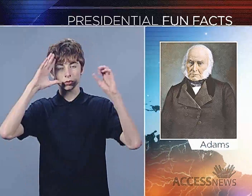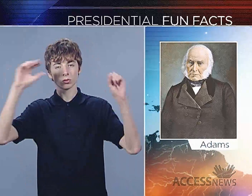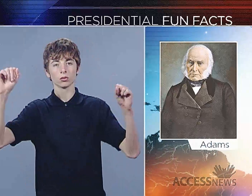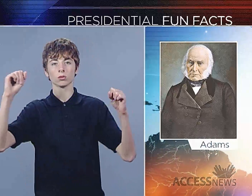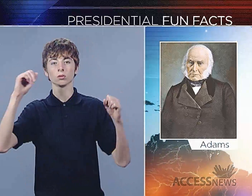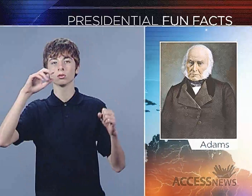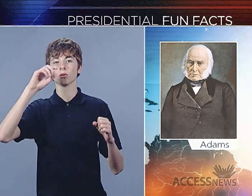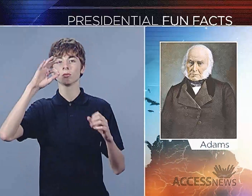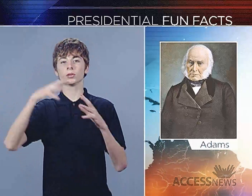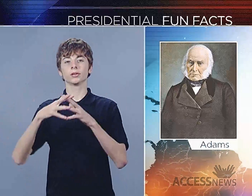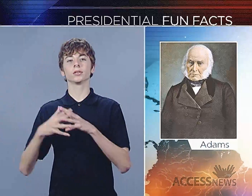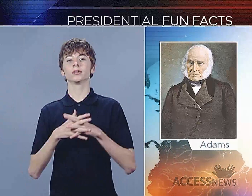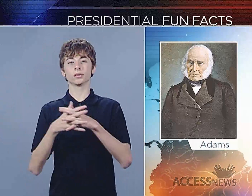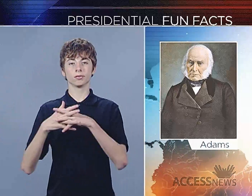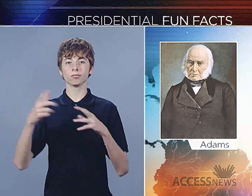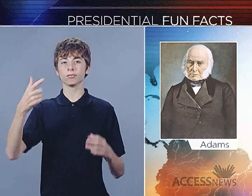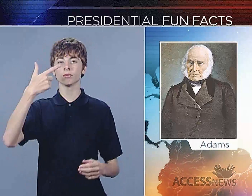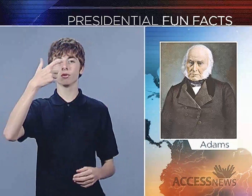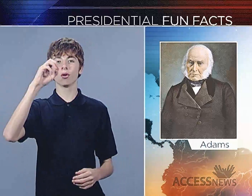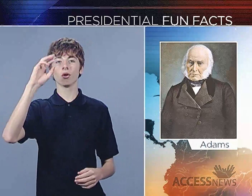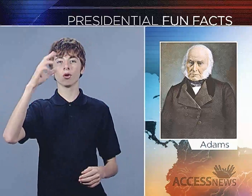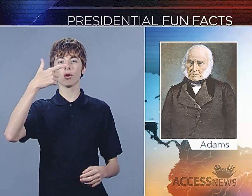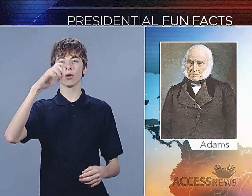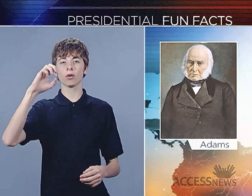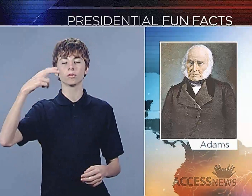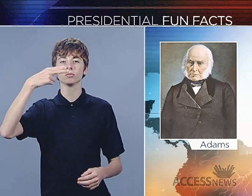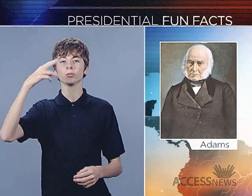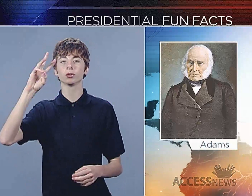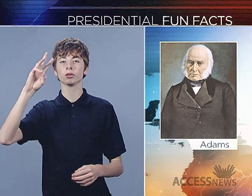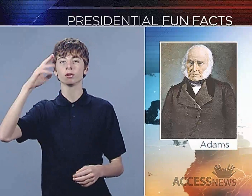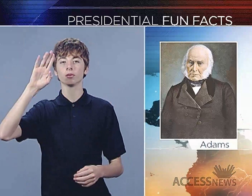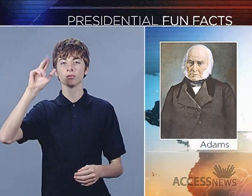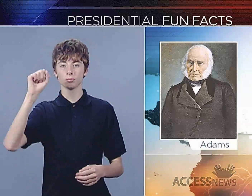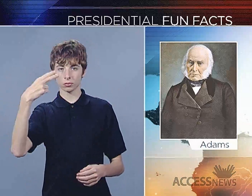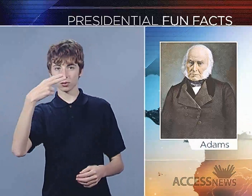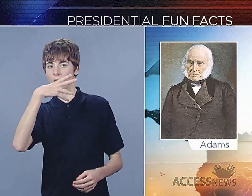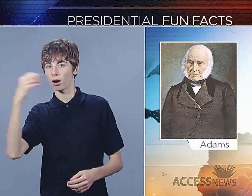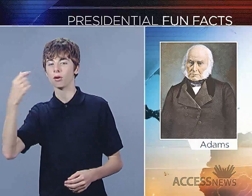In our present time, we have seen both a father and his son become presidents of the US,